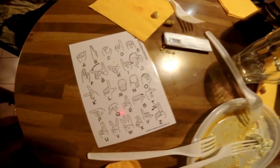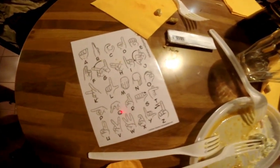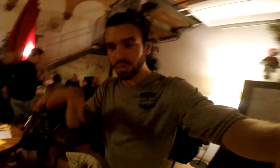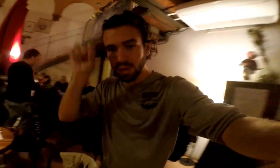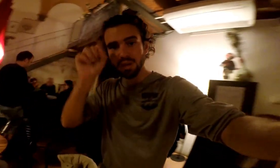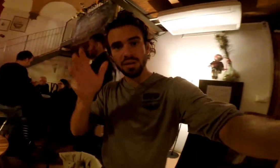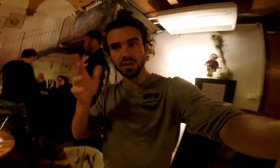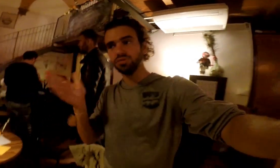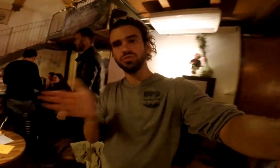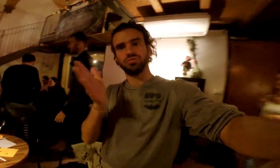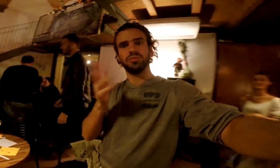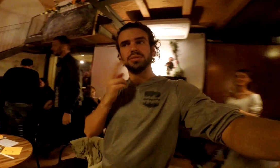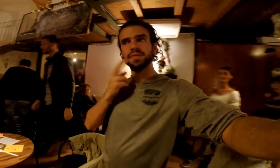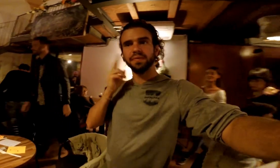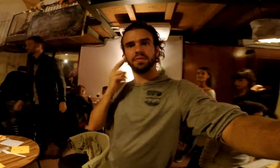Encourage people to learn more about our language.